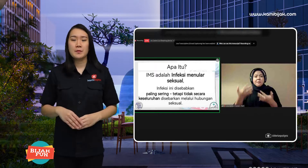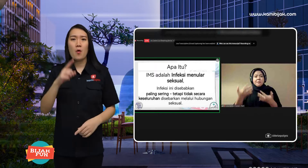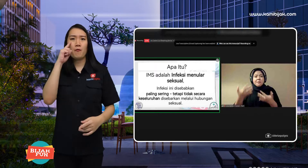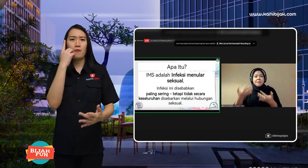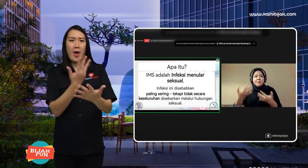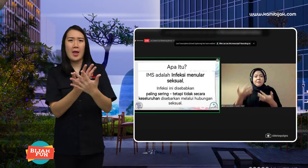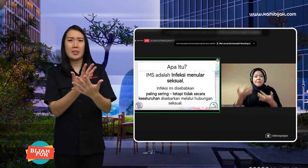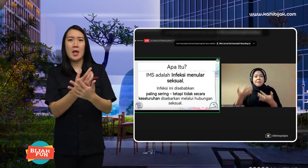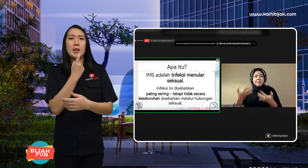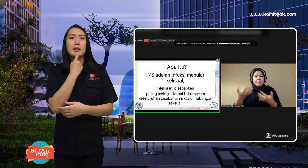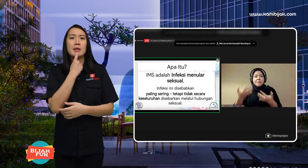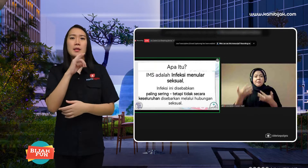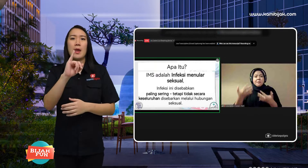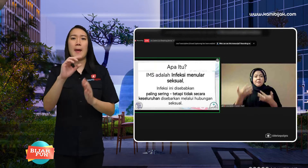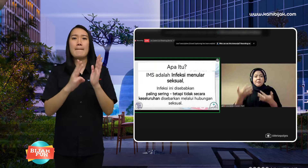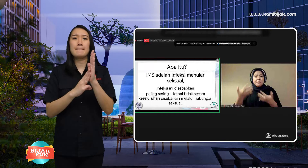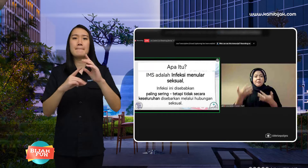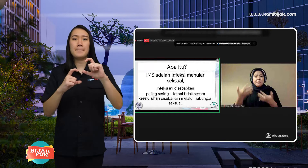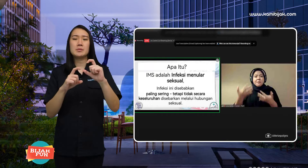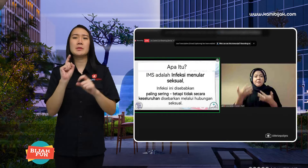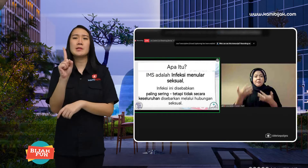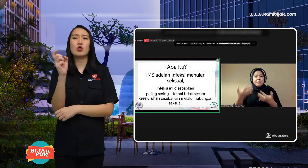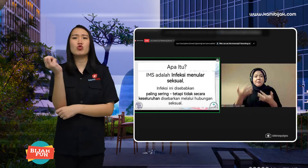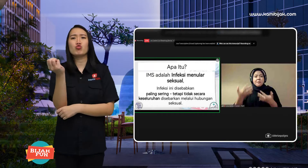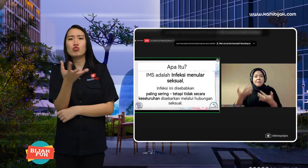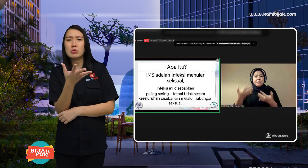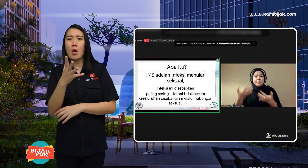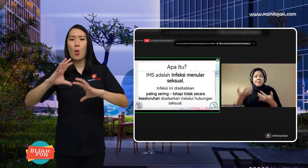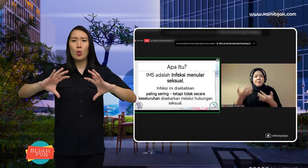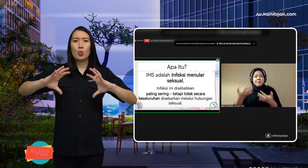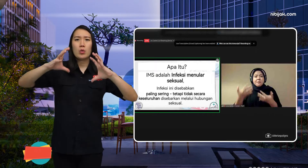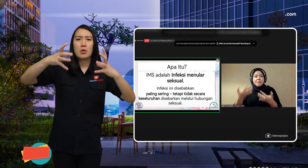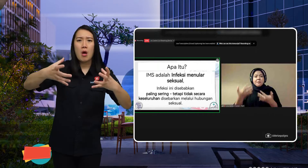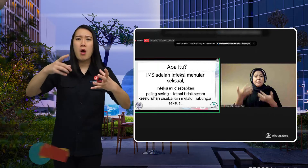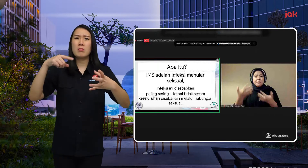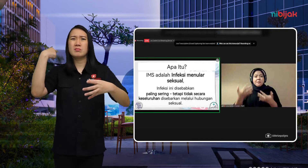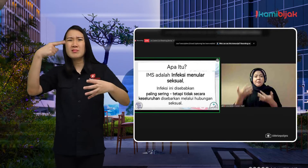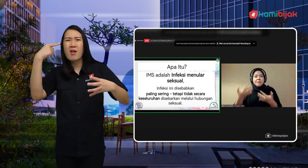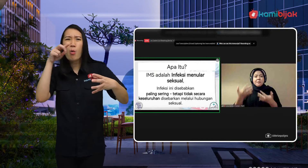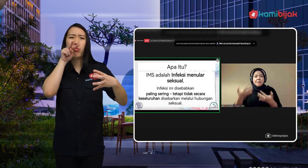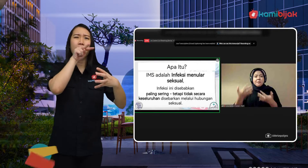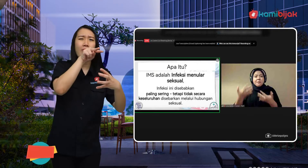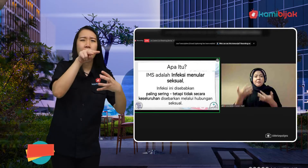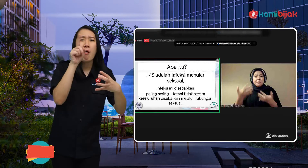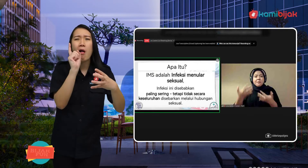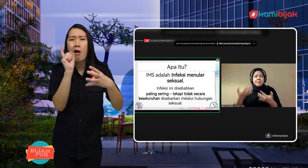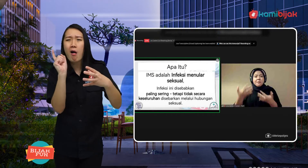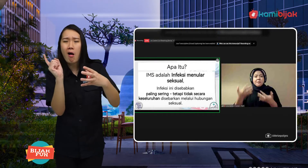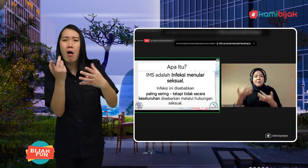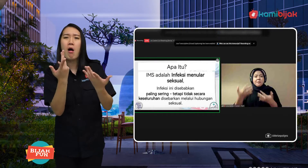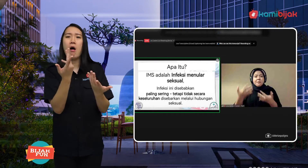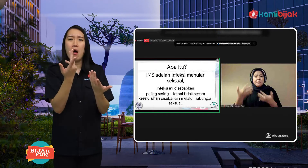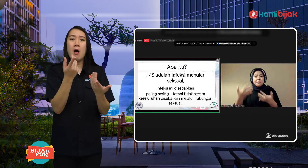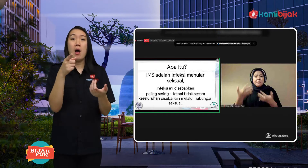Facts say, there are 1 million STIs are found every day around the world.